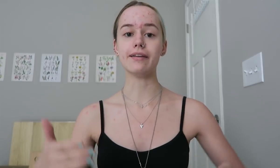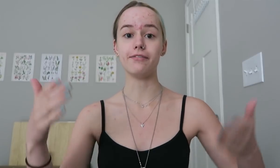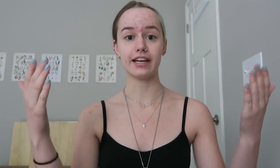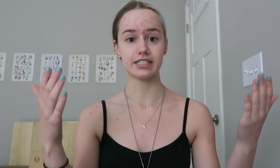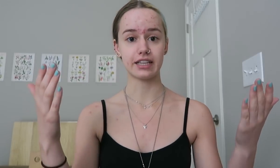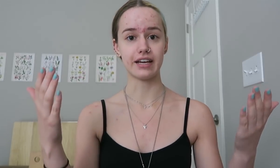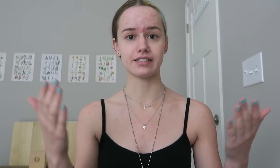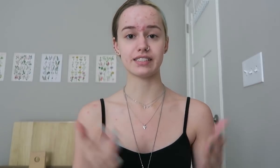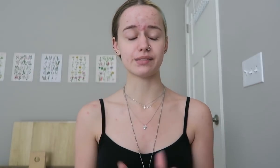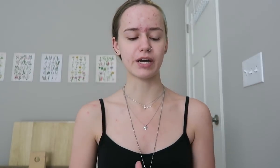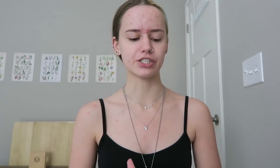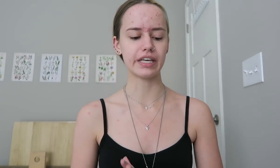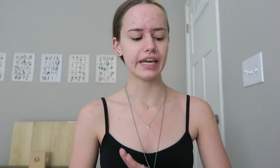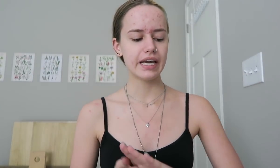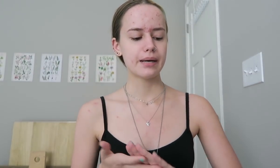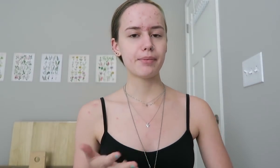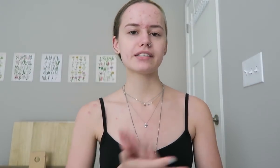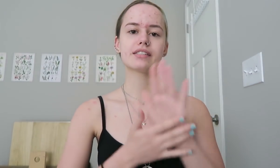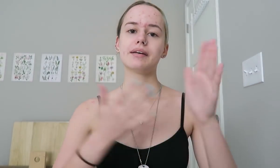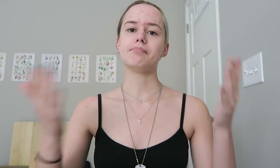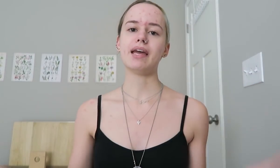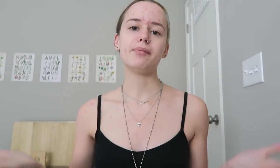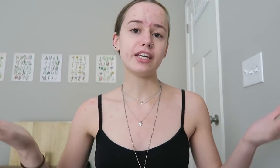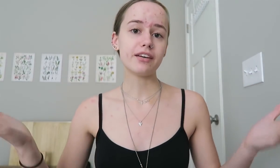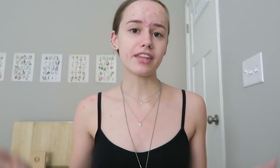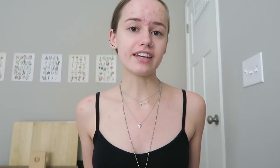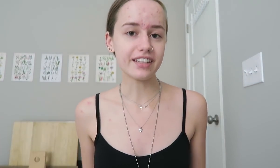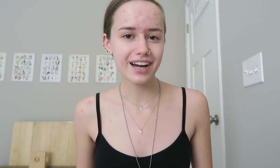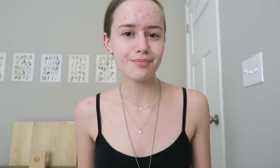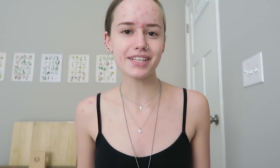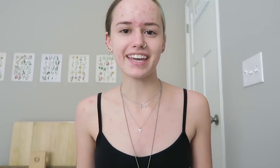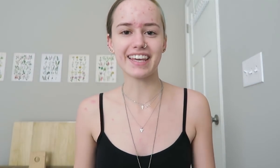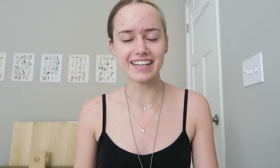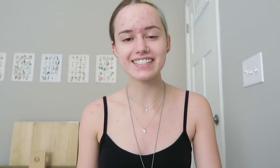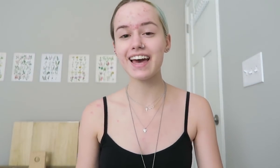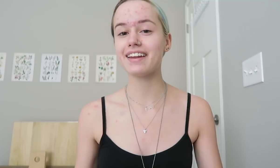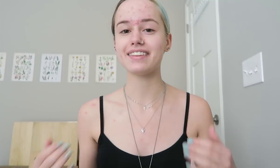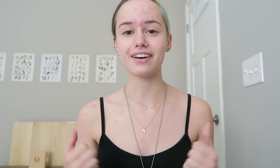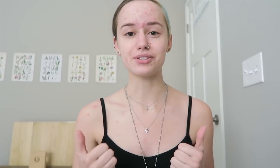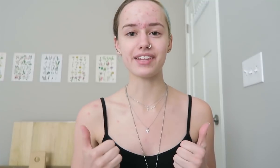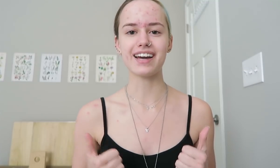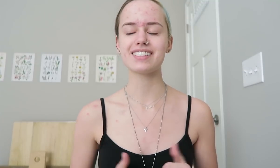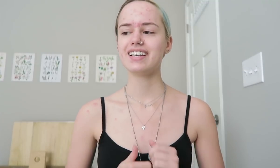advanced classes especially. But, maybe, if that need comes, again like I said, they'll do that.